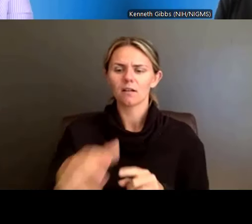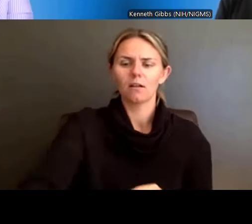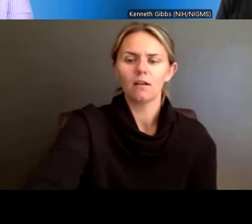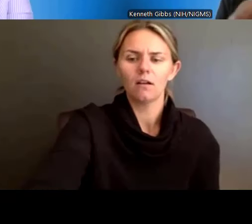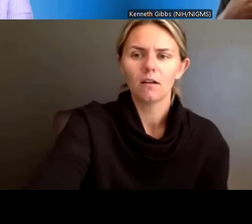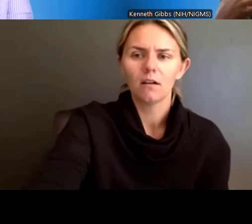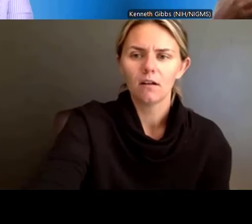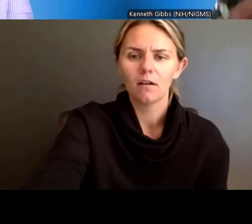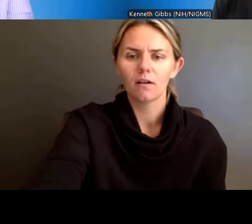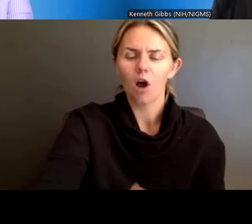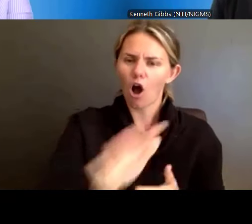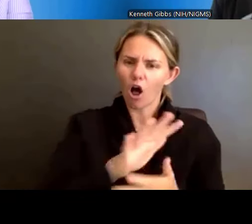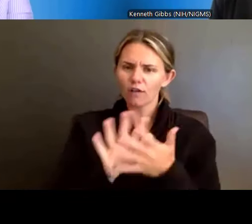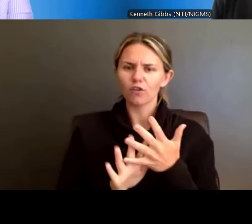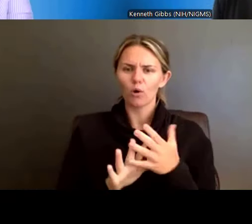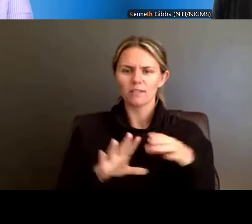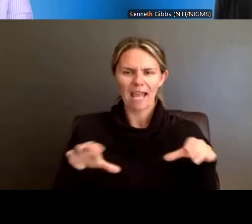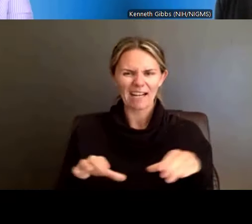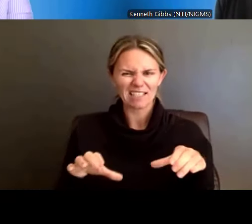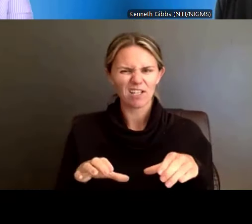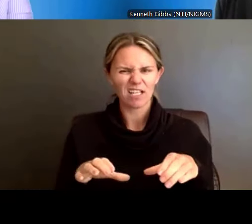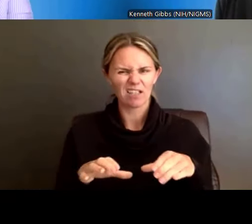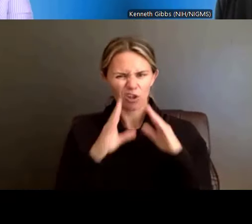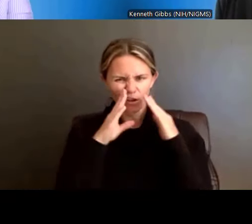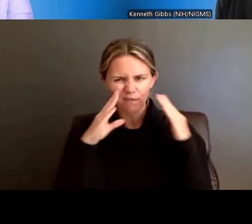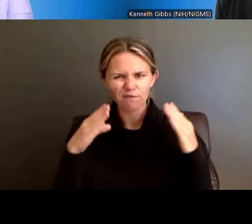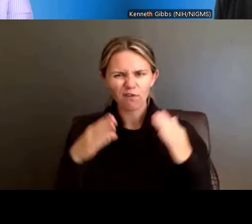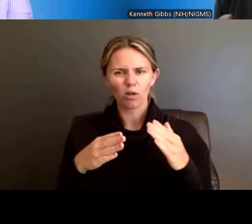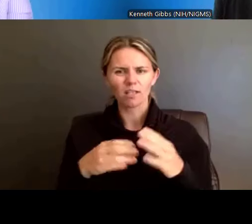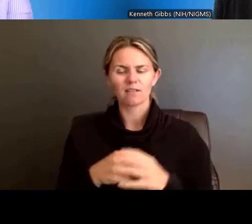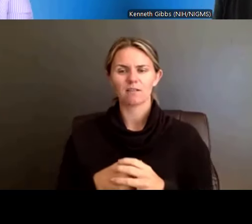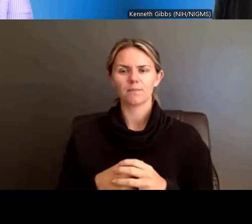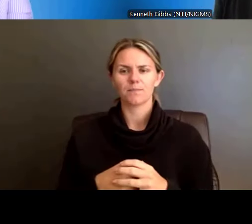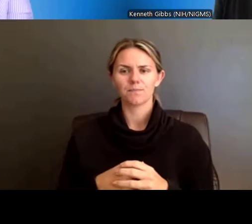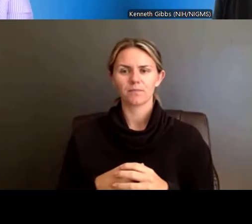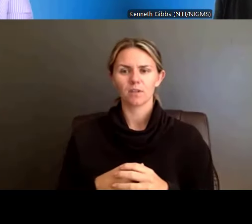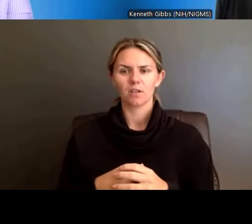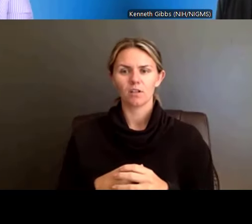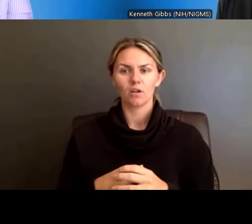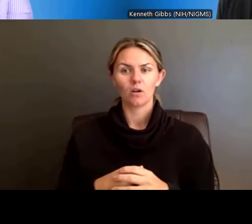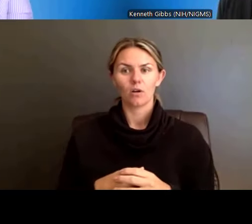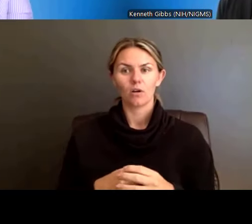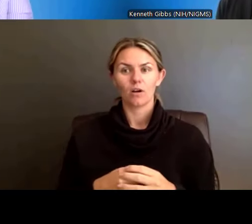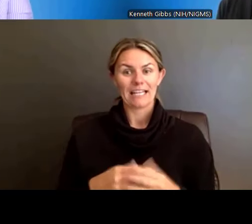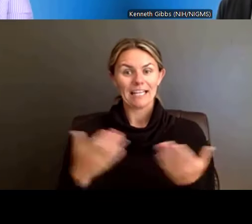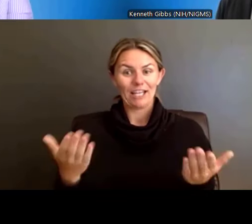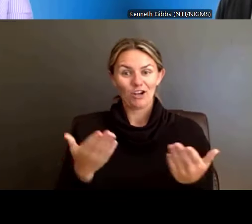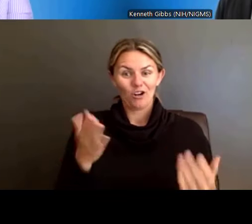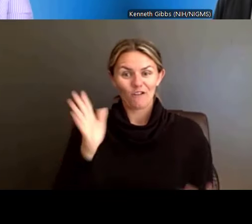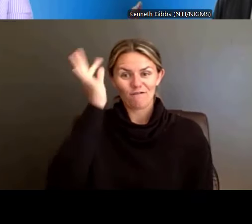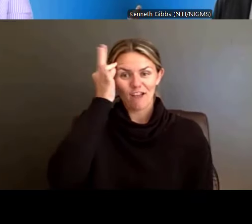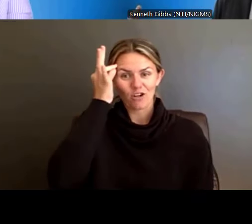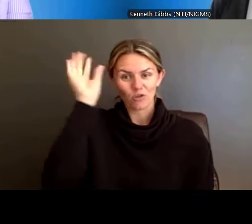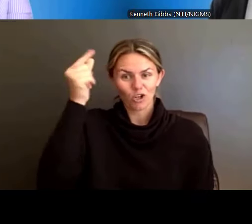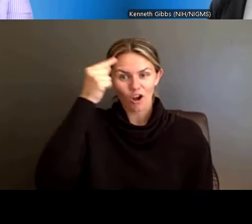And all of our programs, as an agency of the federal government, we only do things that are consistent with applicable law.